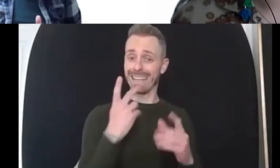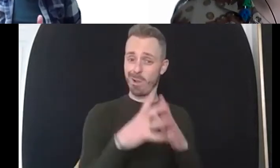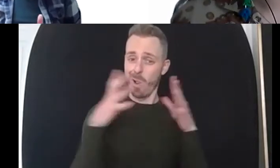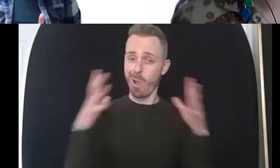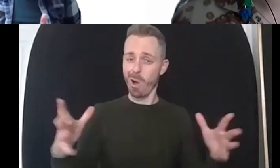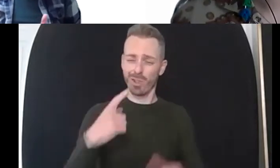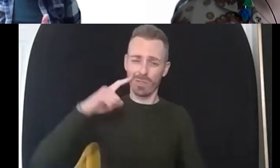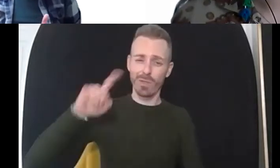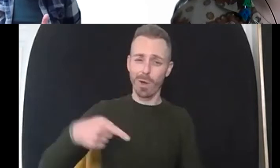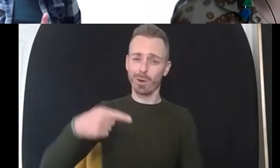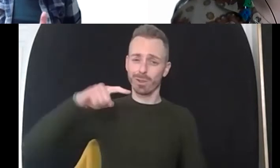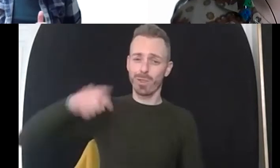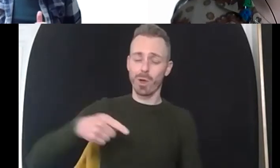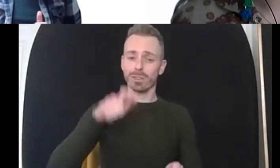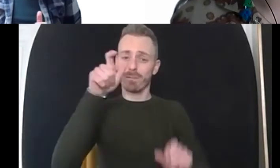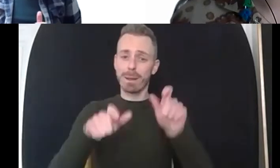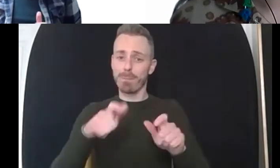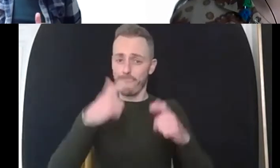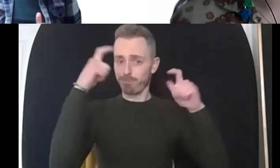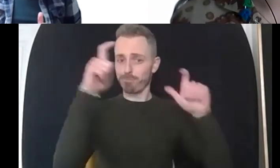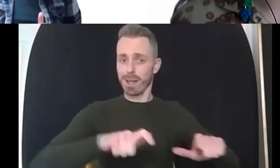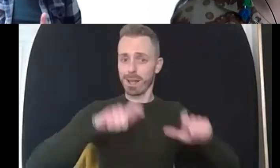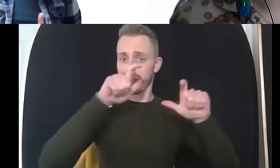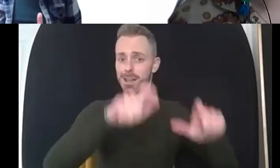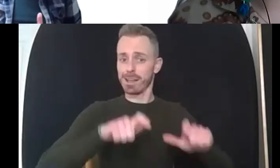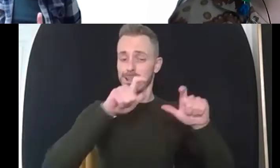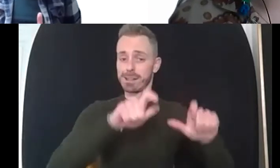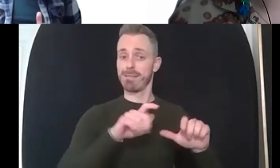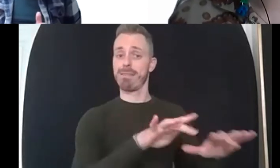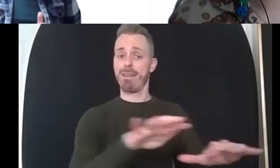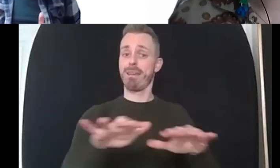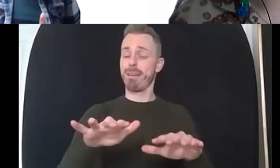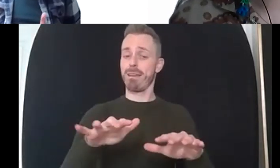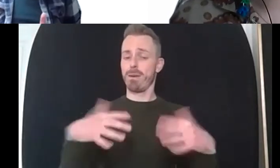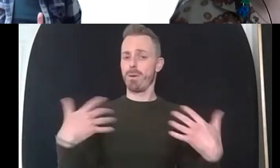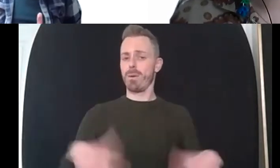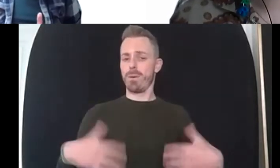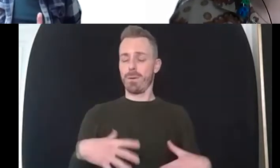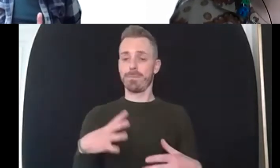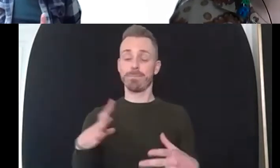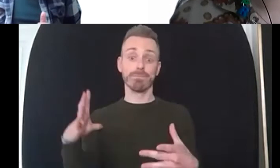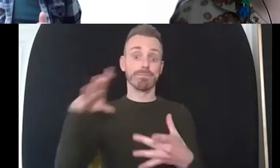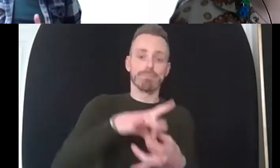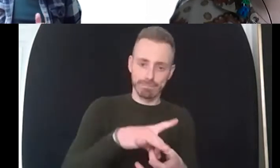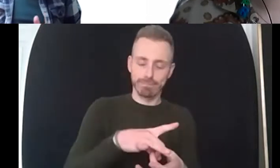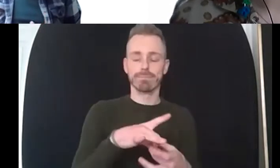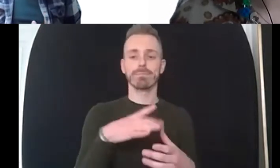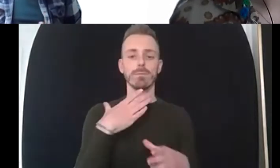are residents there um and the history is quite i think um the history is really important because